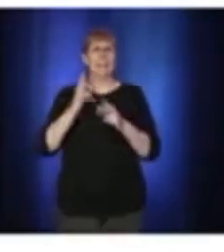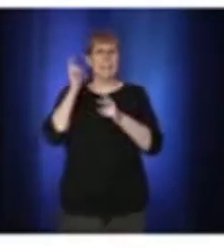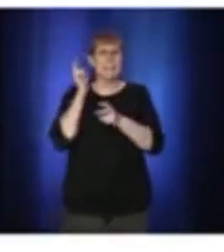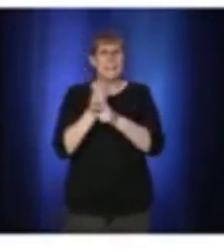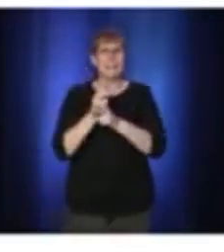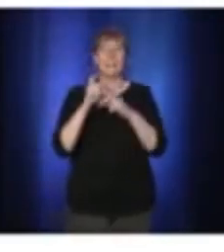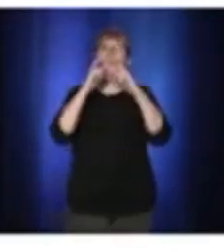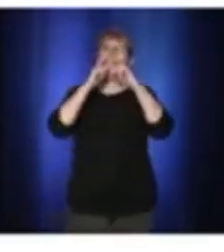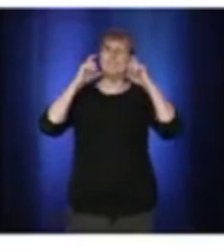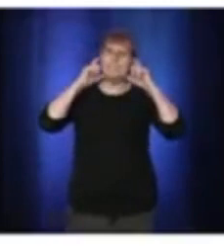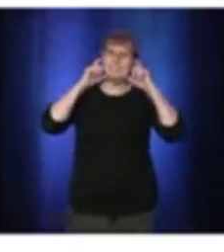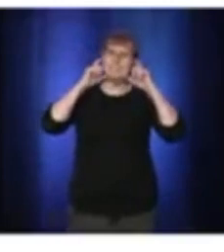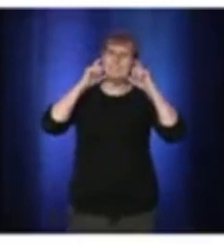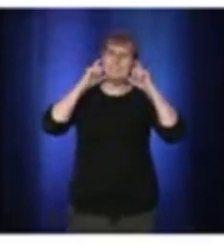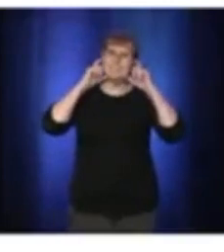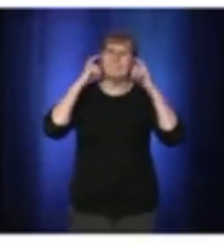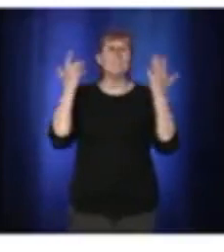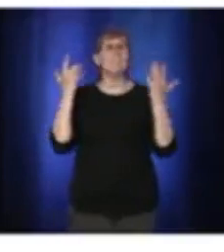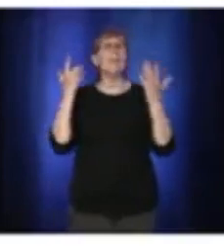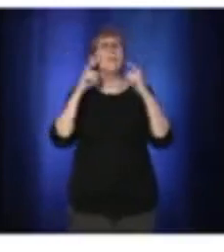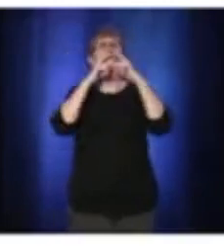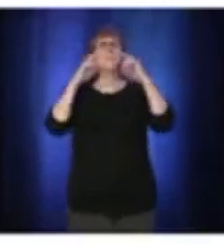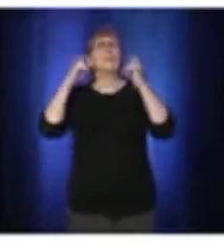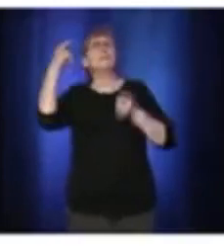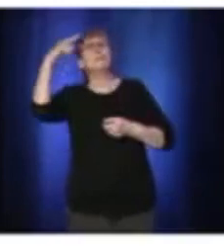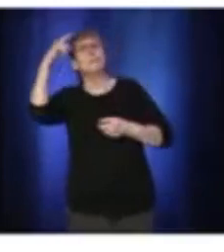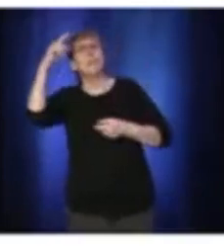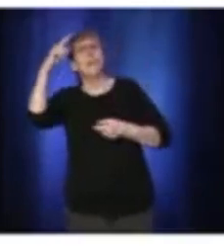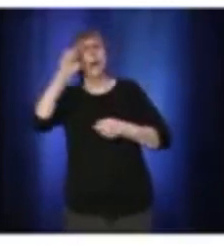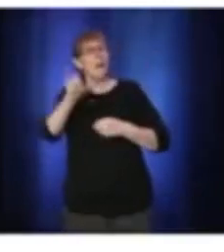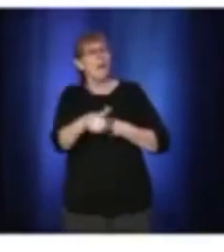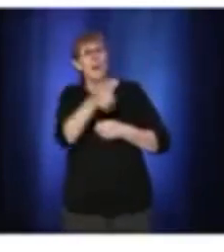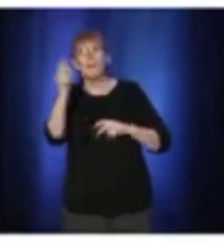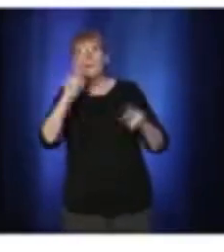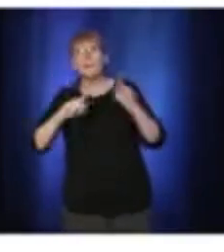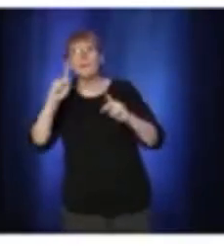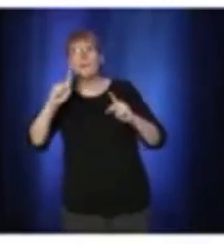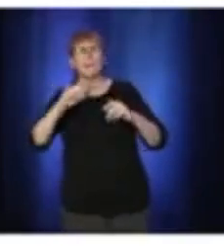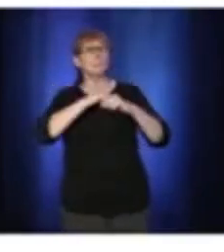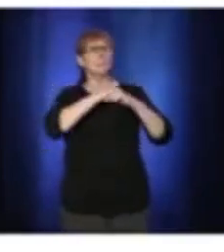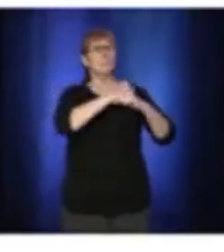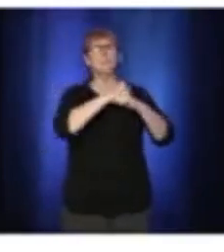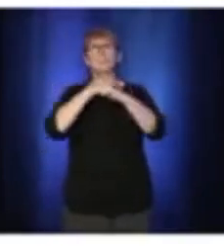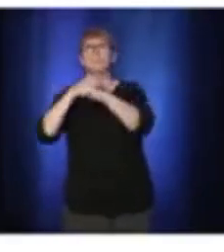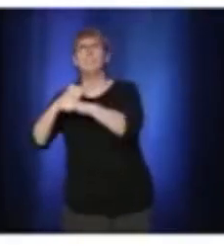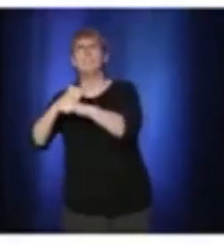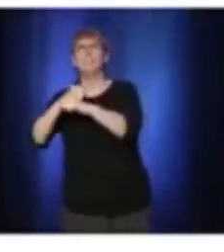is to protect other people so I think people not wearing a mask would show a